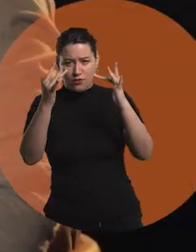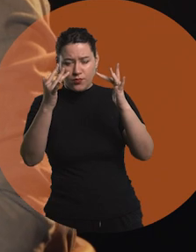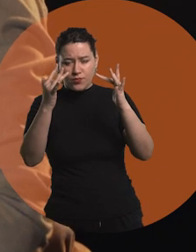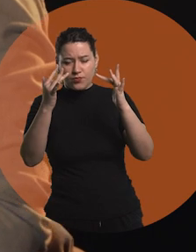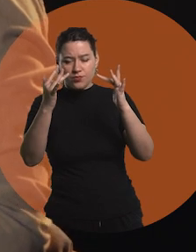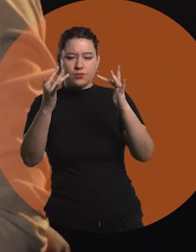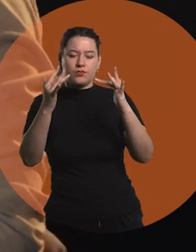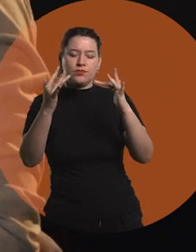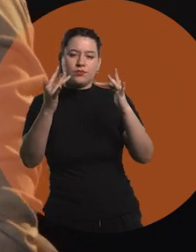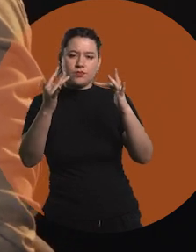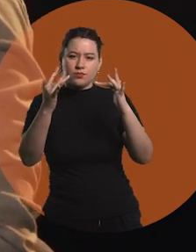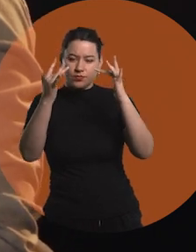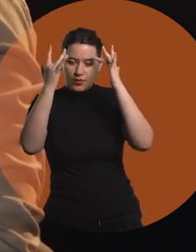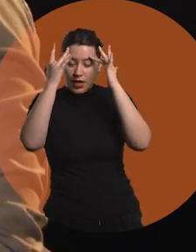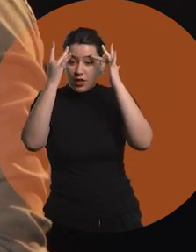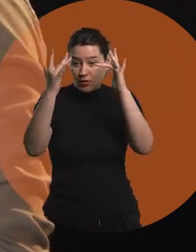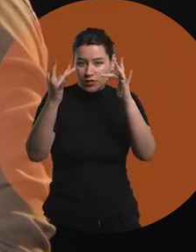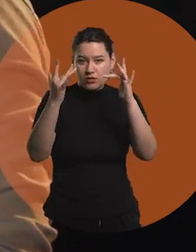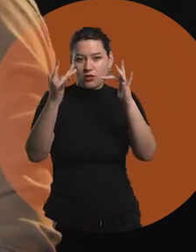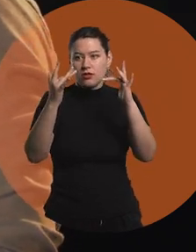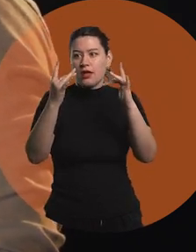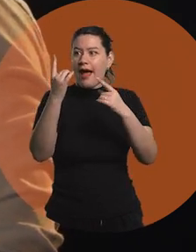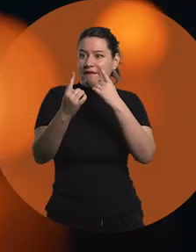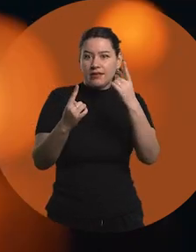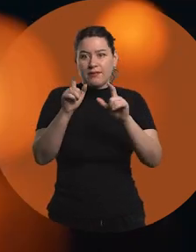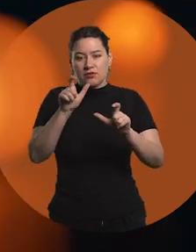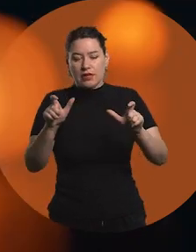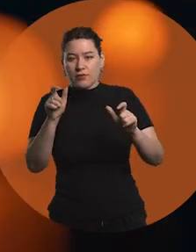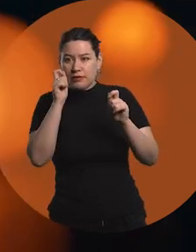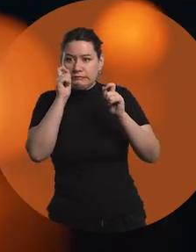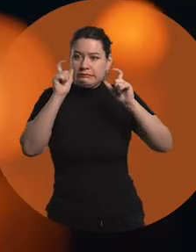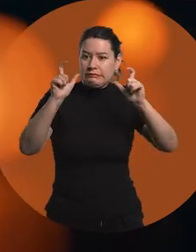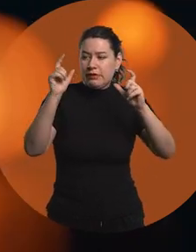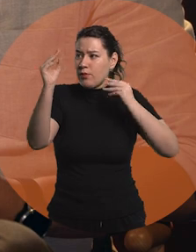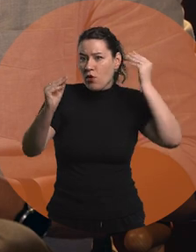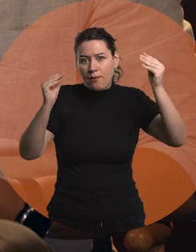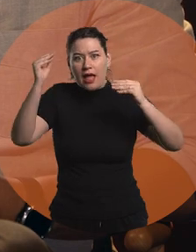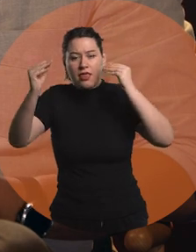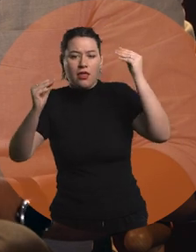has activated some alarms, right?